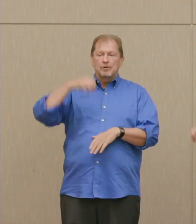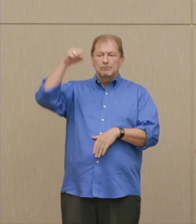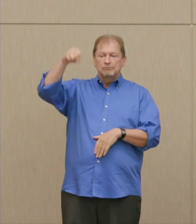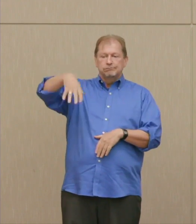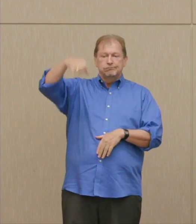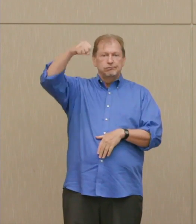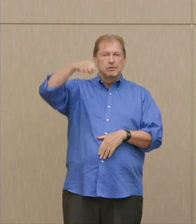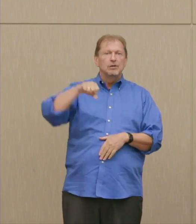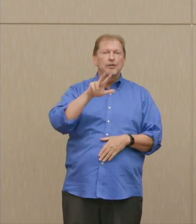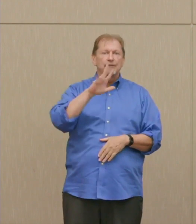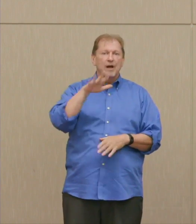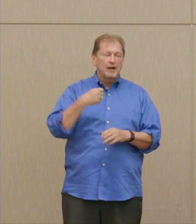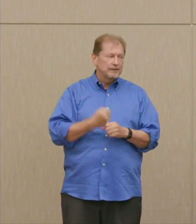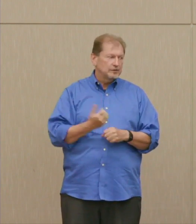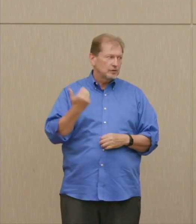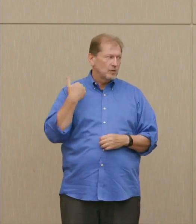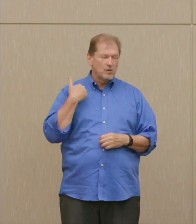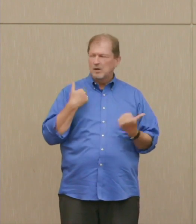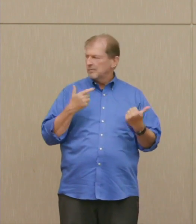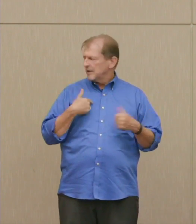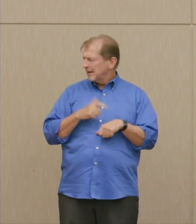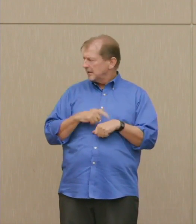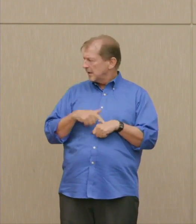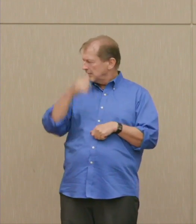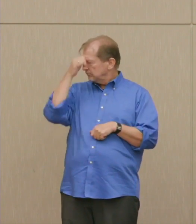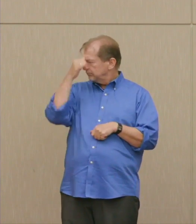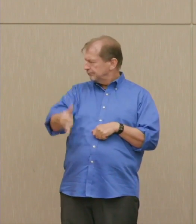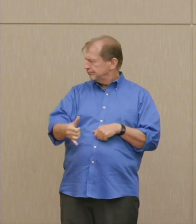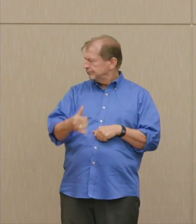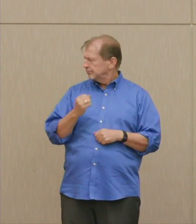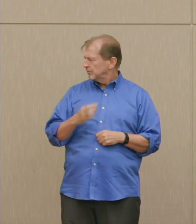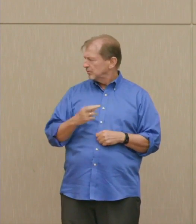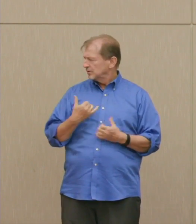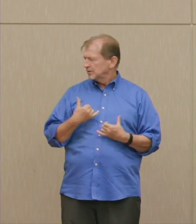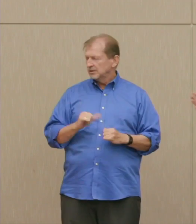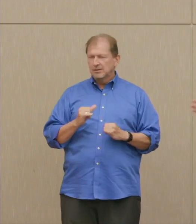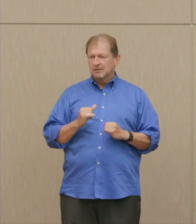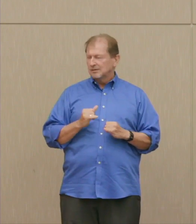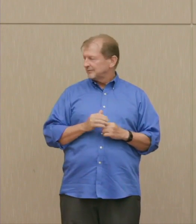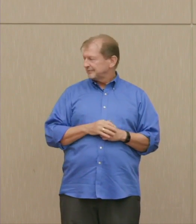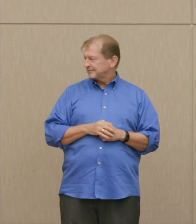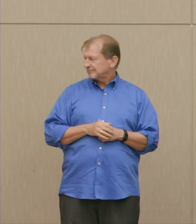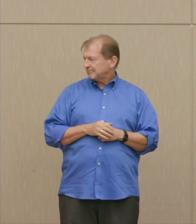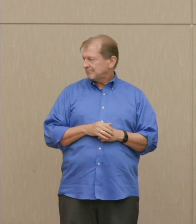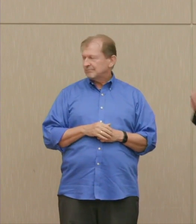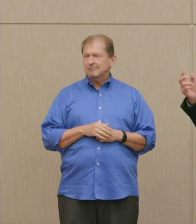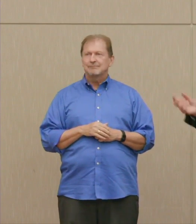Come to that in a moment. How am I doing here? You set my time? Yes?